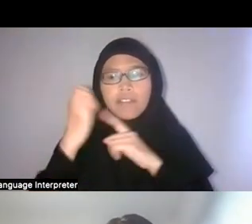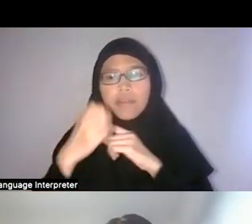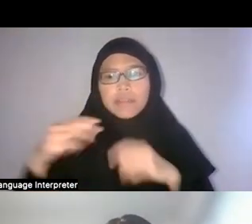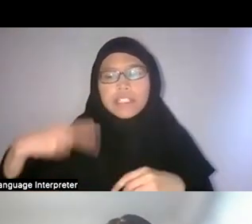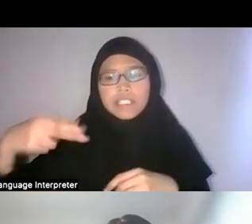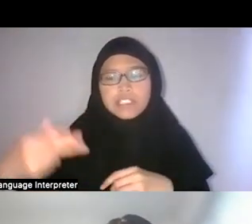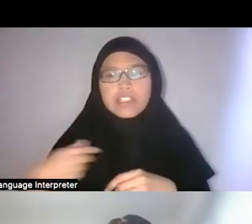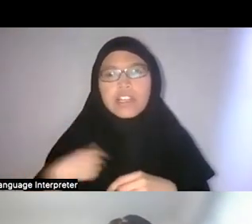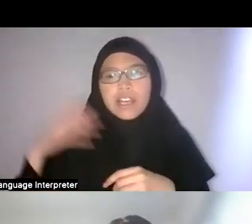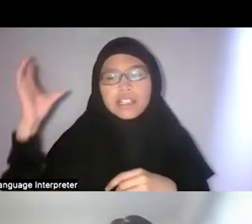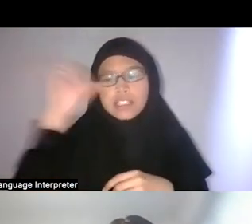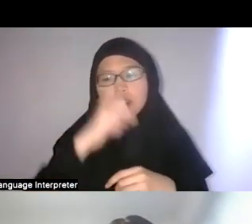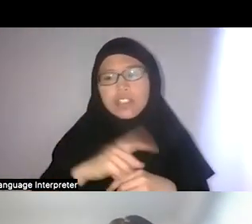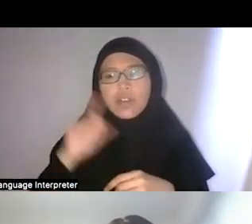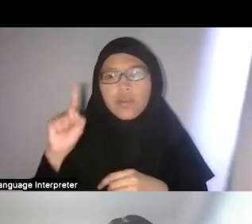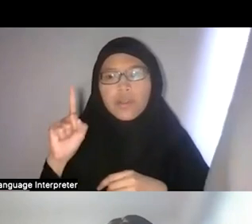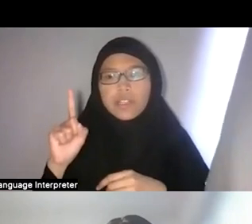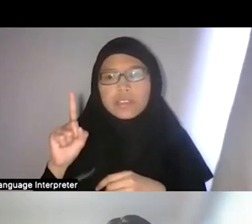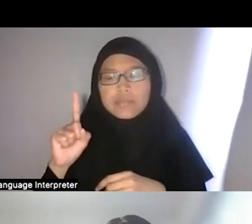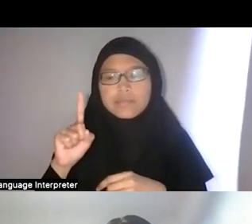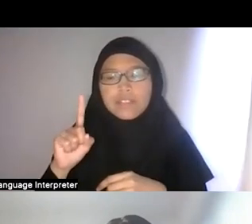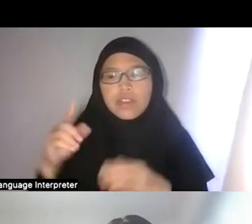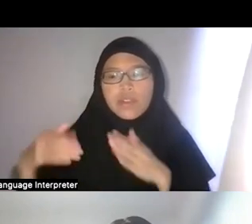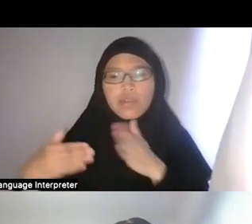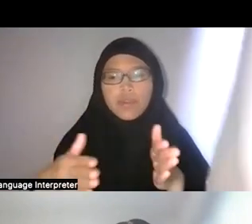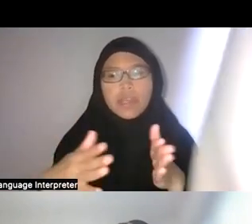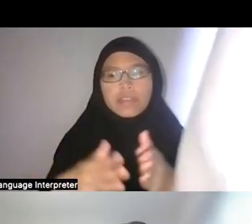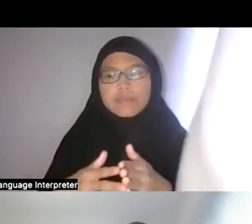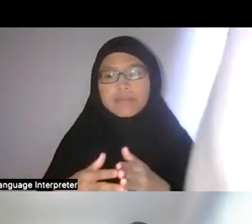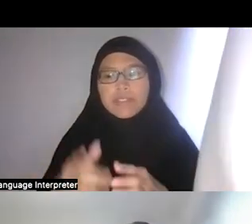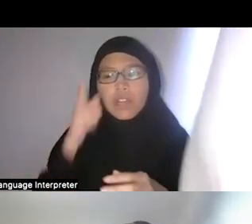and I guess, one way is to look at your surroundings.